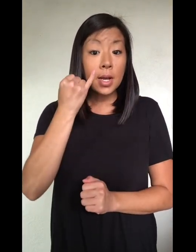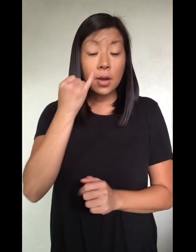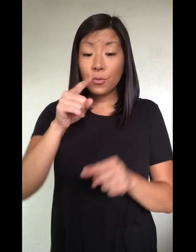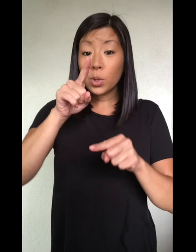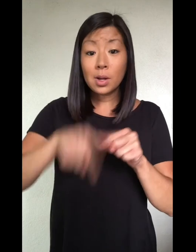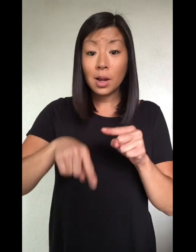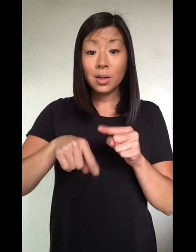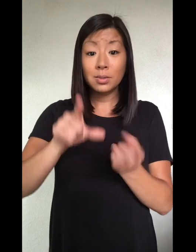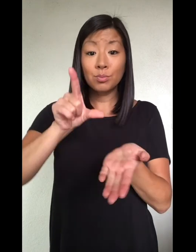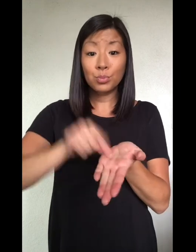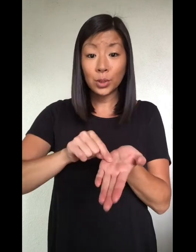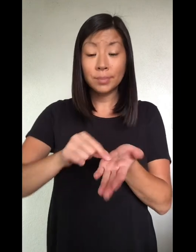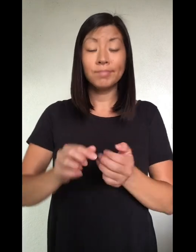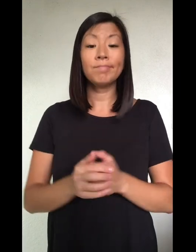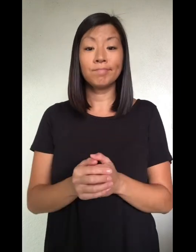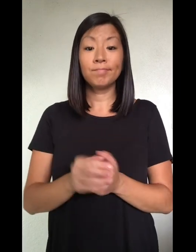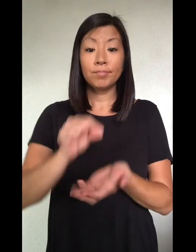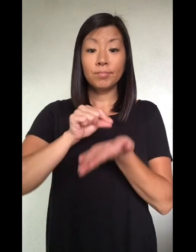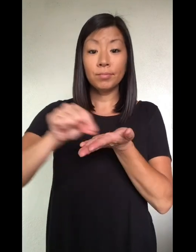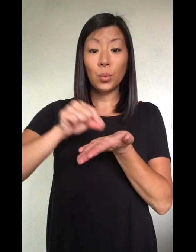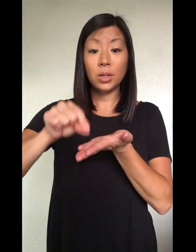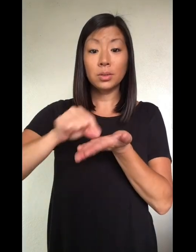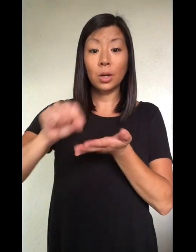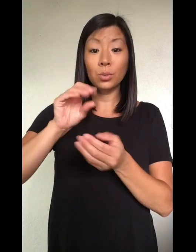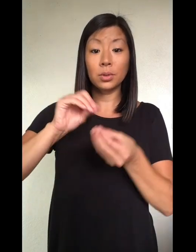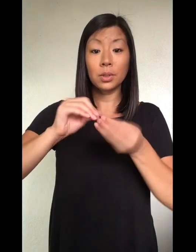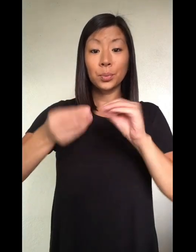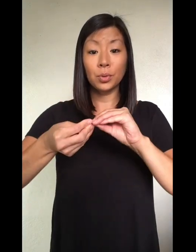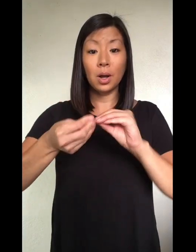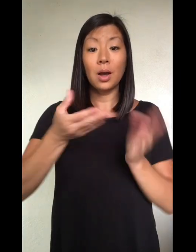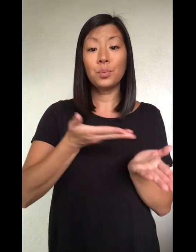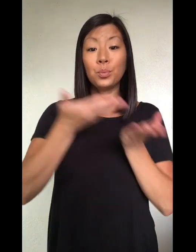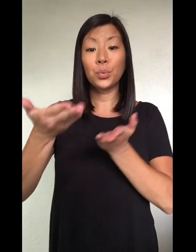If you are unable to print your voucher, please write down your voucher number